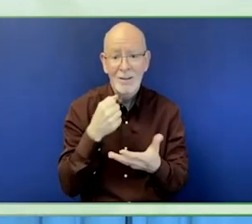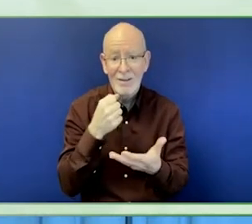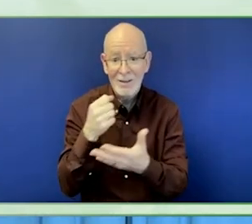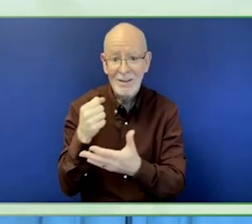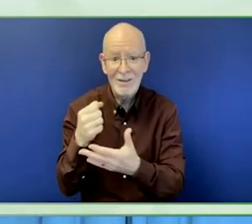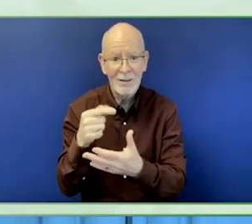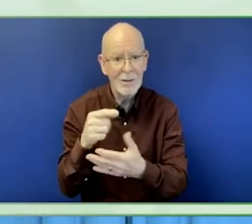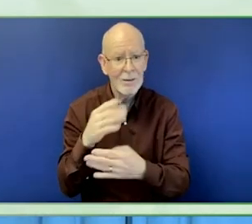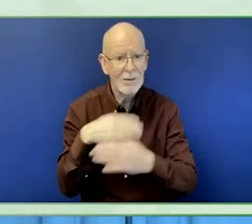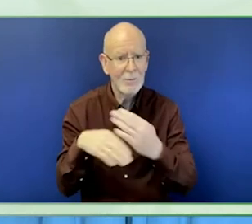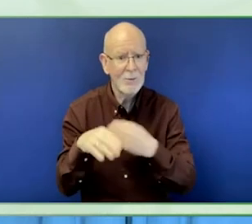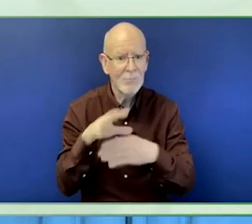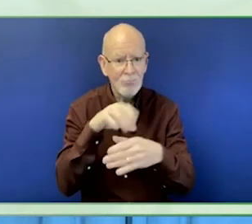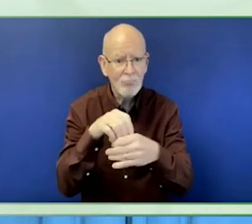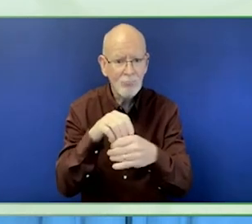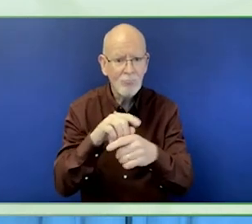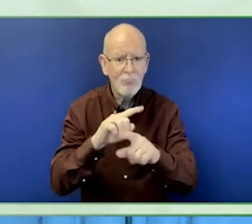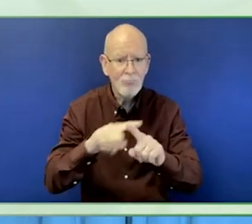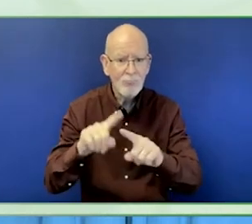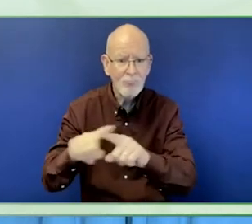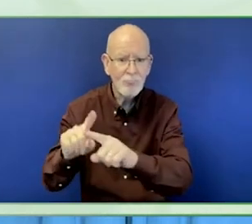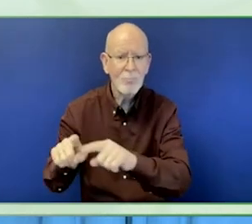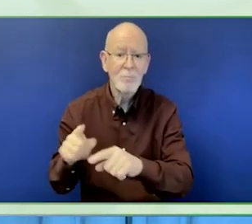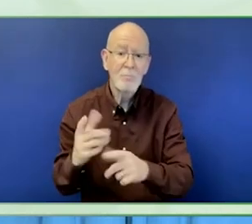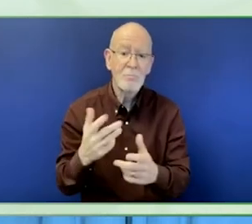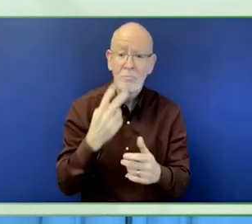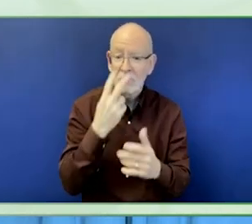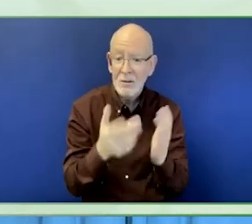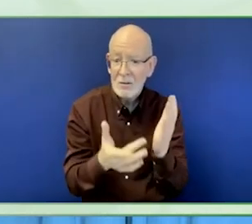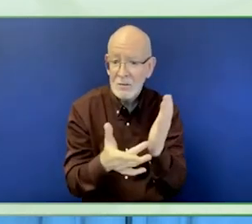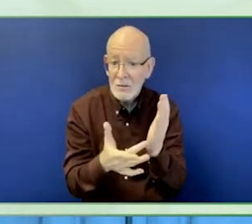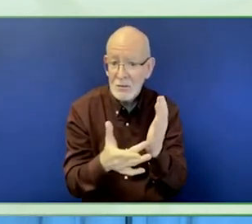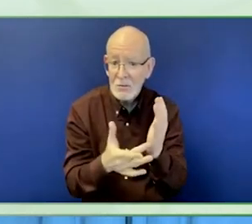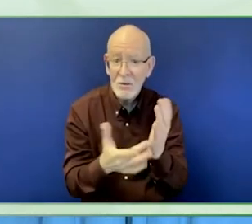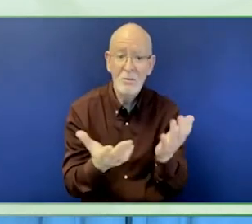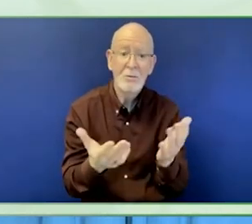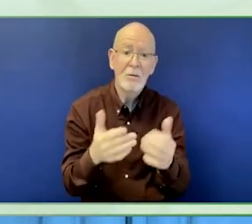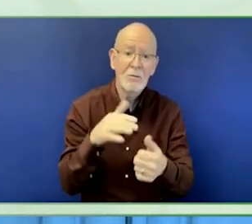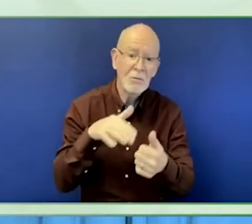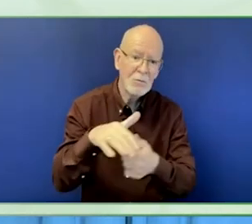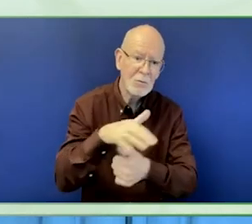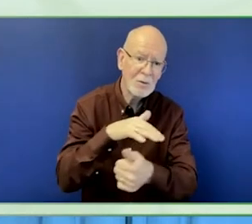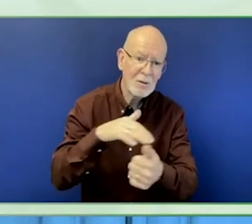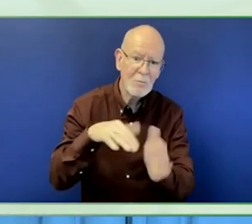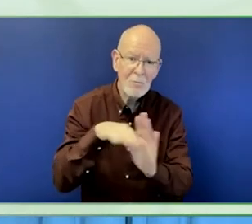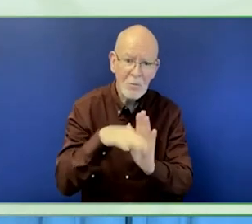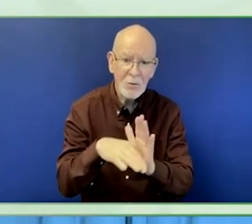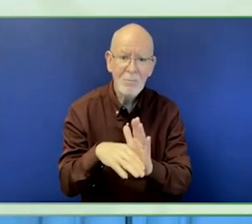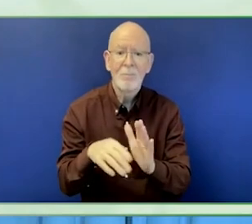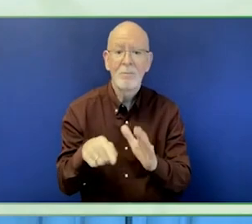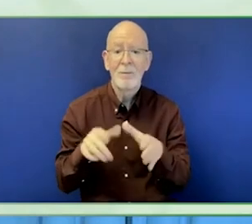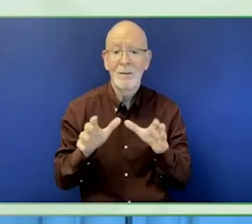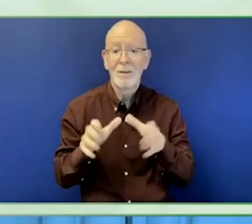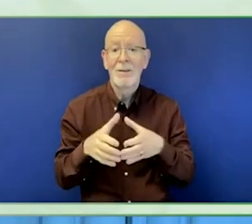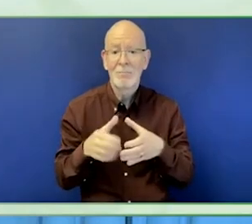And this means looking at things like ableism and artificially or accessibility standards in public policy.